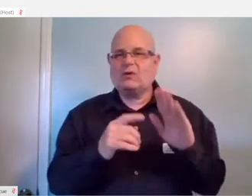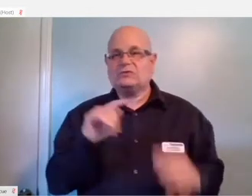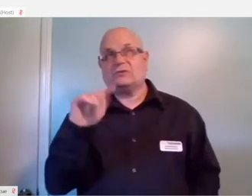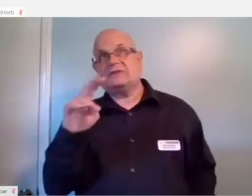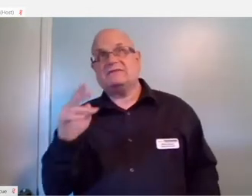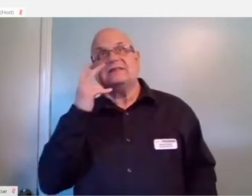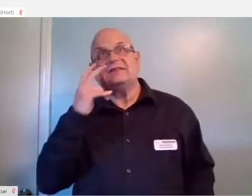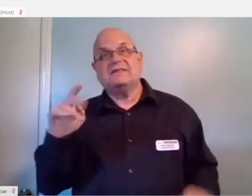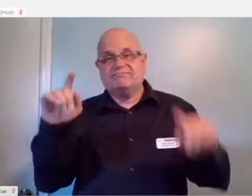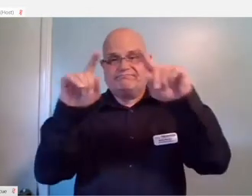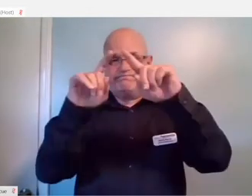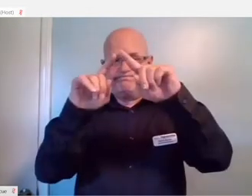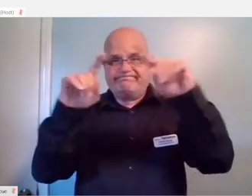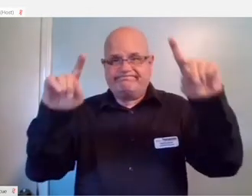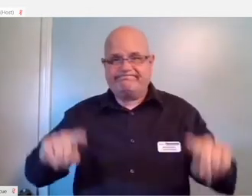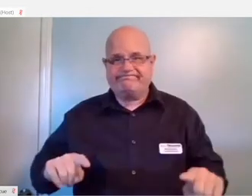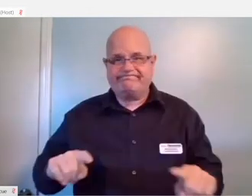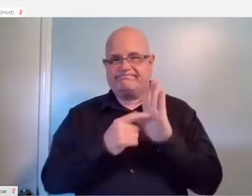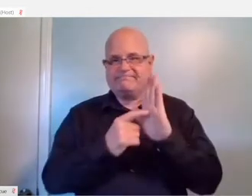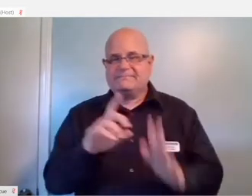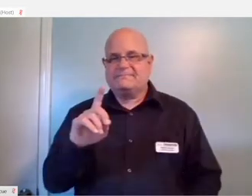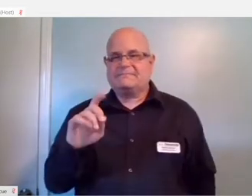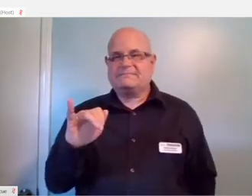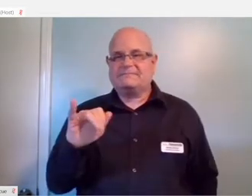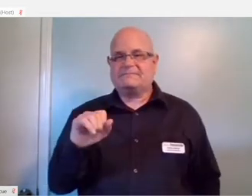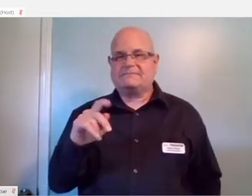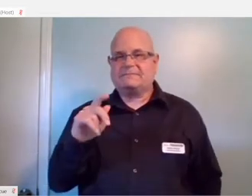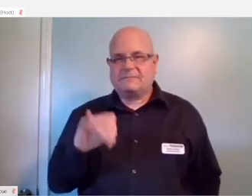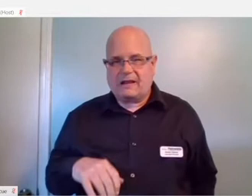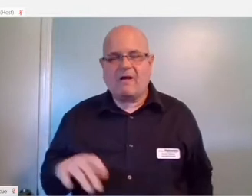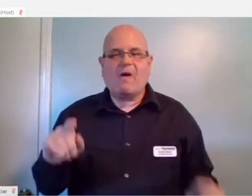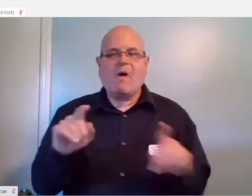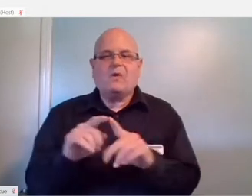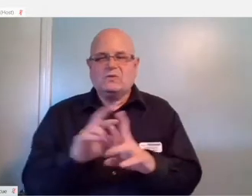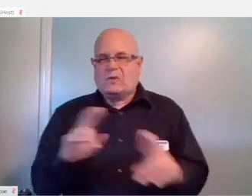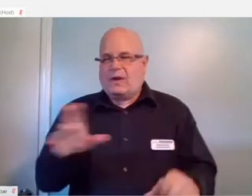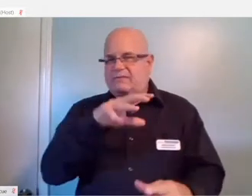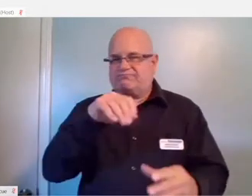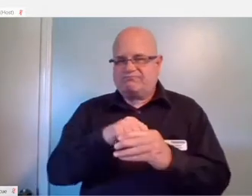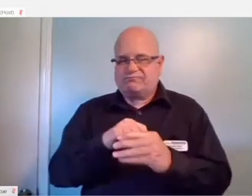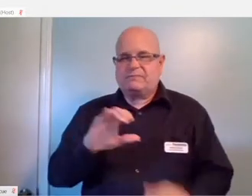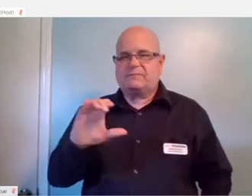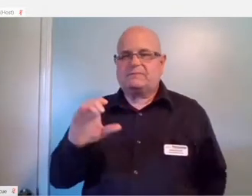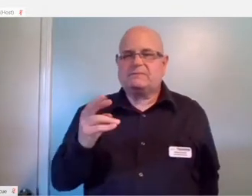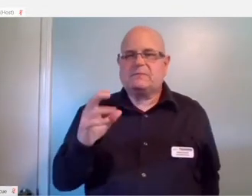You also have those chromecast capabilities built into it where you have access to your